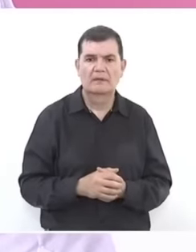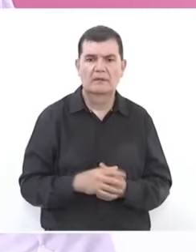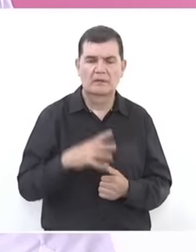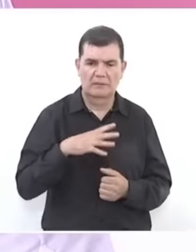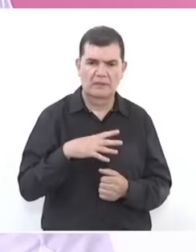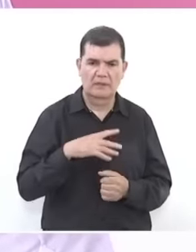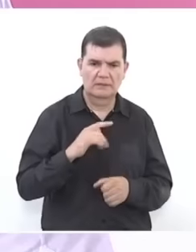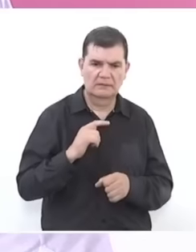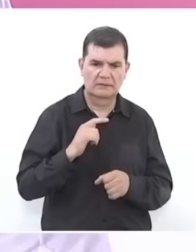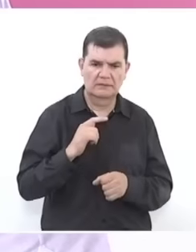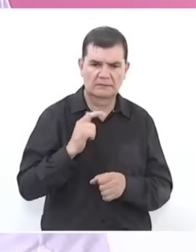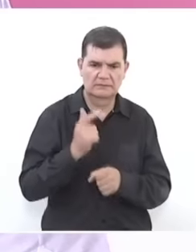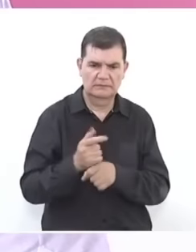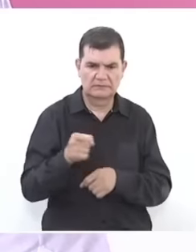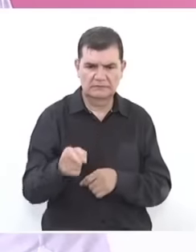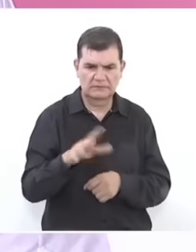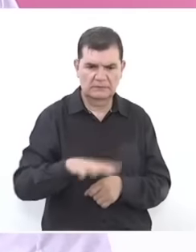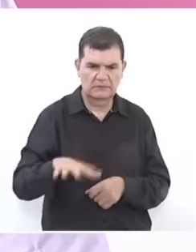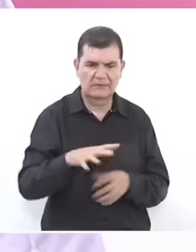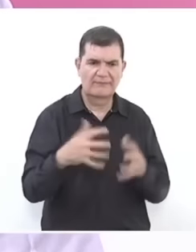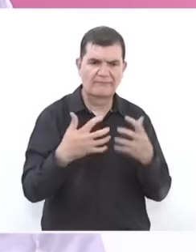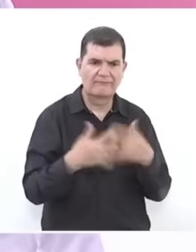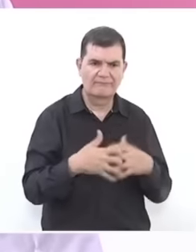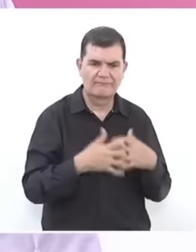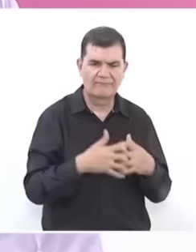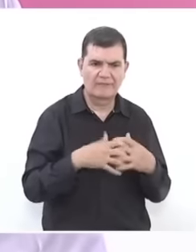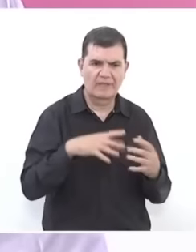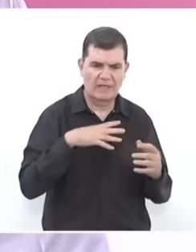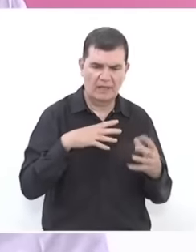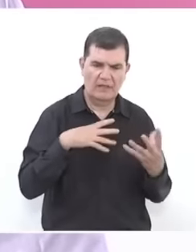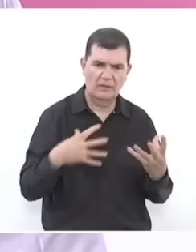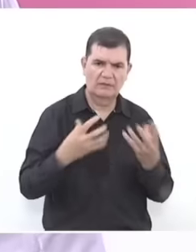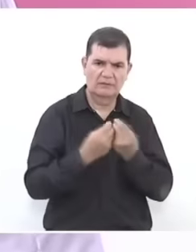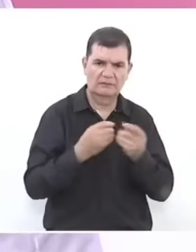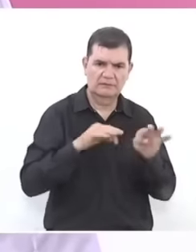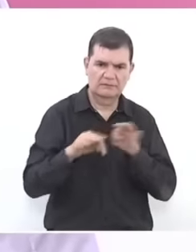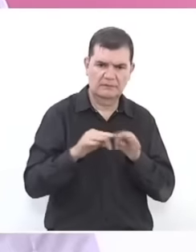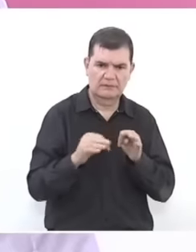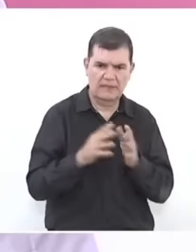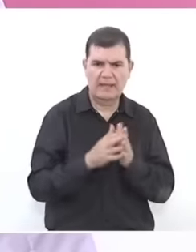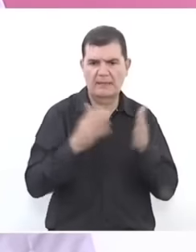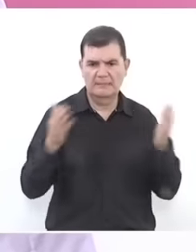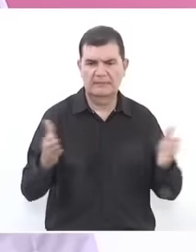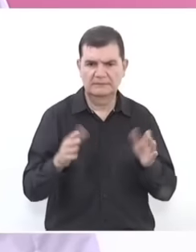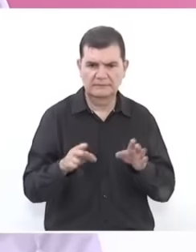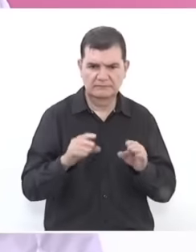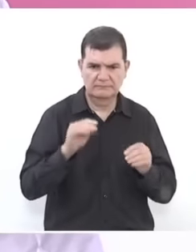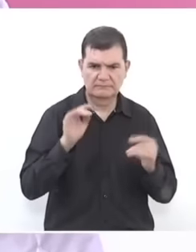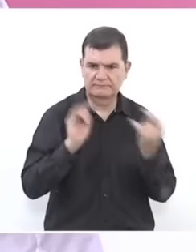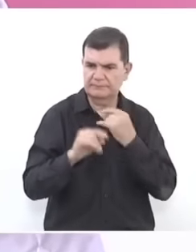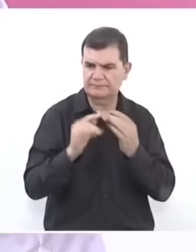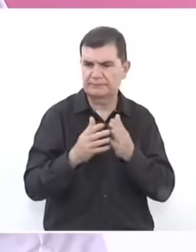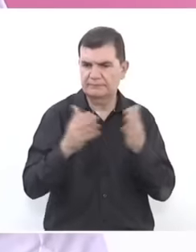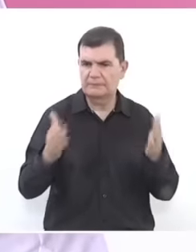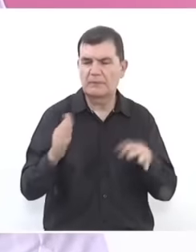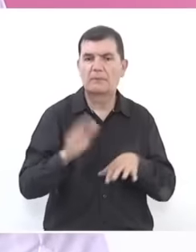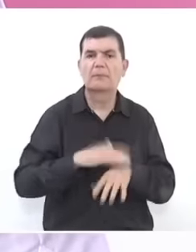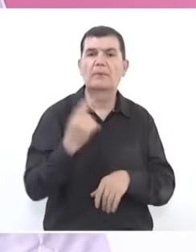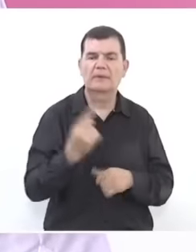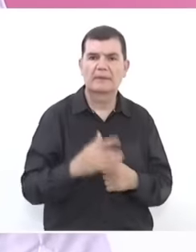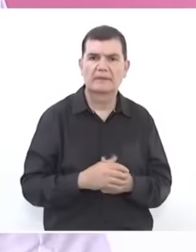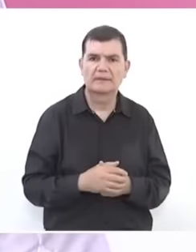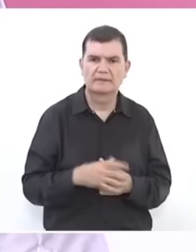the companies that worked on the expansion of this road should be taken into account because they complied